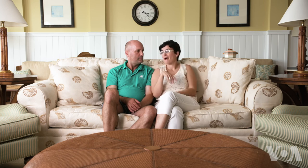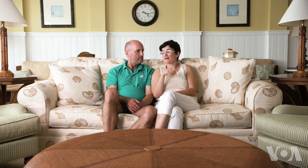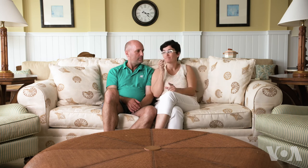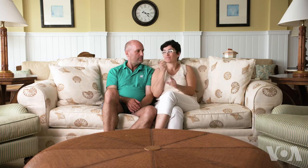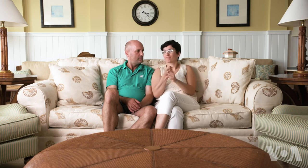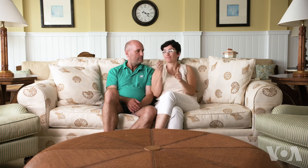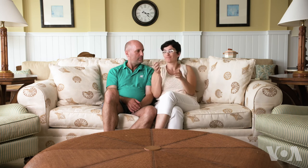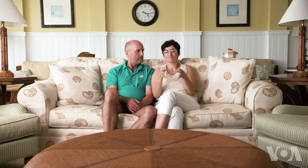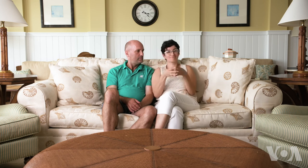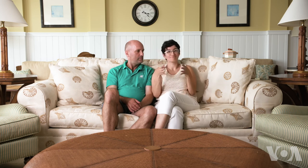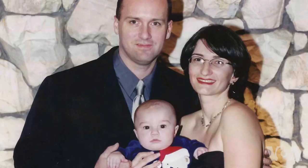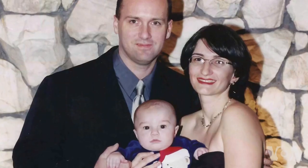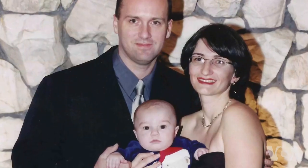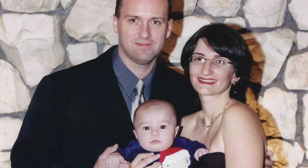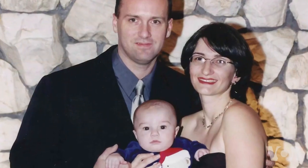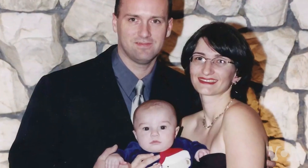and we got pregnant.